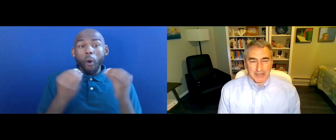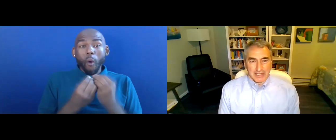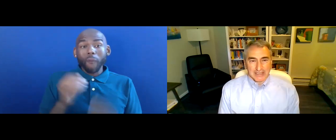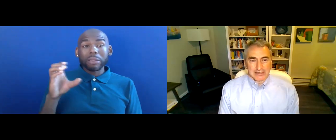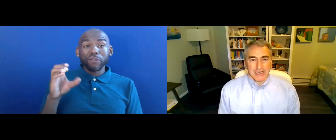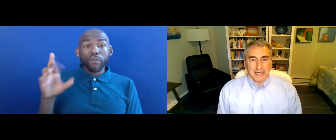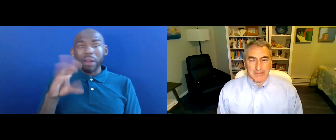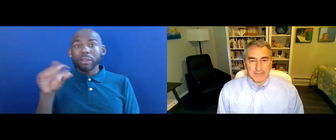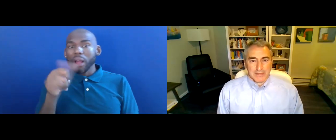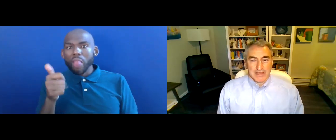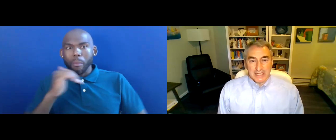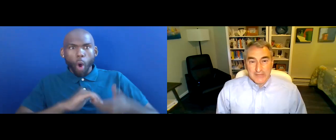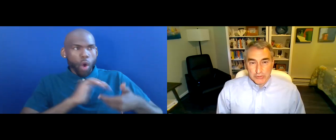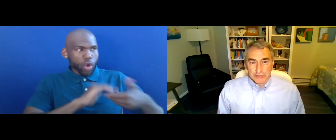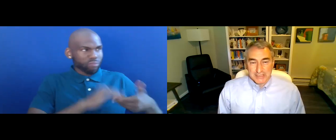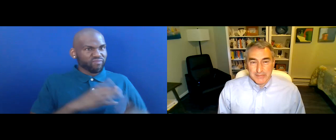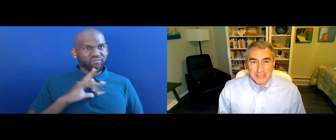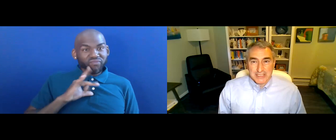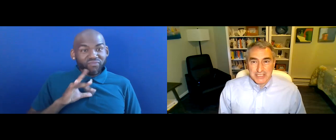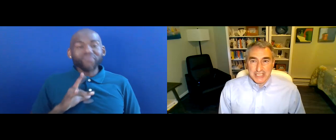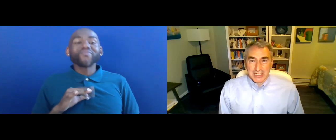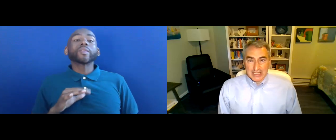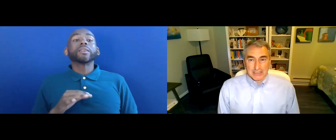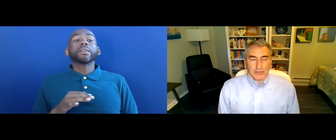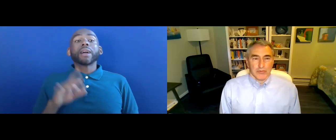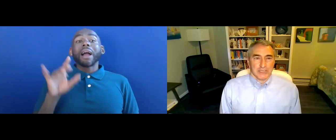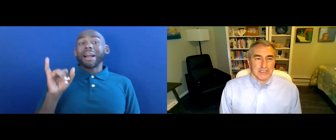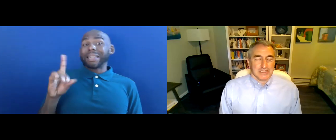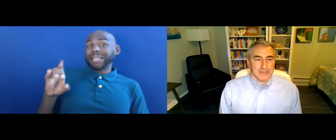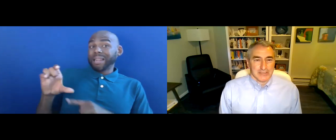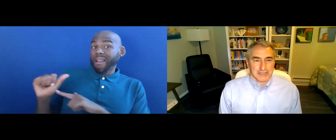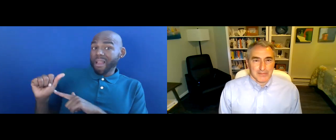THE INDIVIDUALS WITH DISABILITIES EDUCATION ACT ADMINISTERED